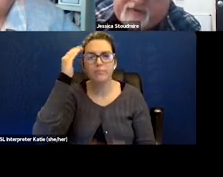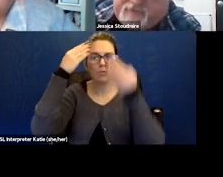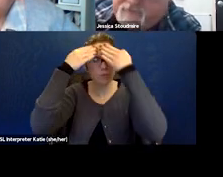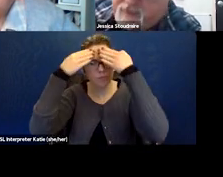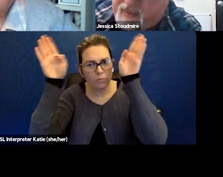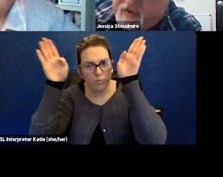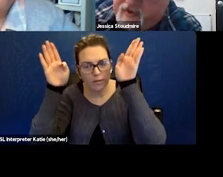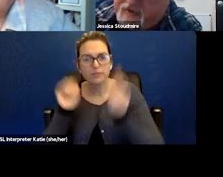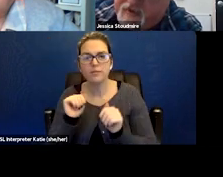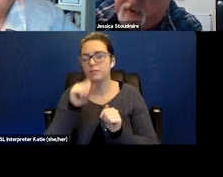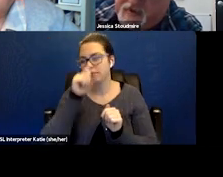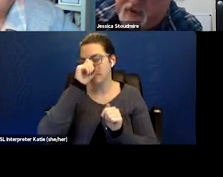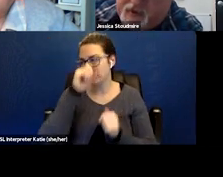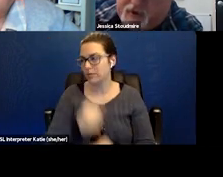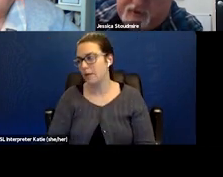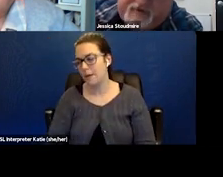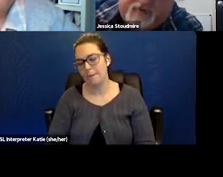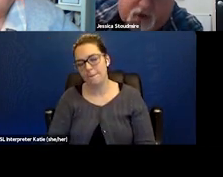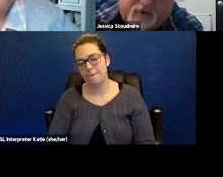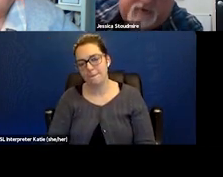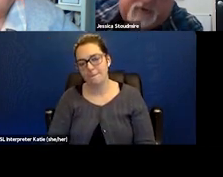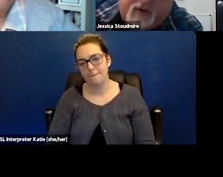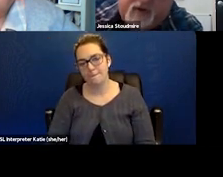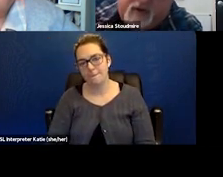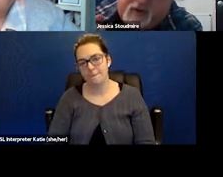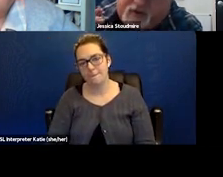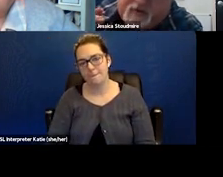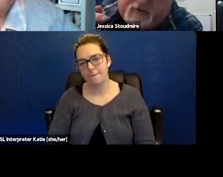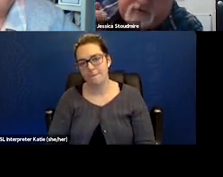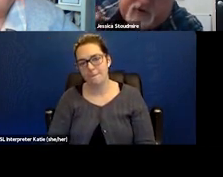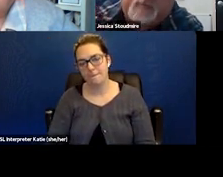that there are these longterm COVID cases out there.